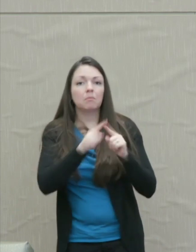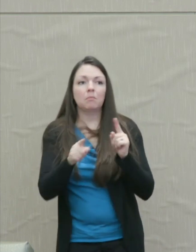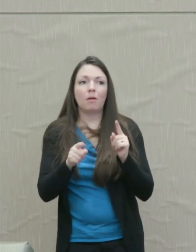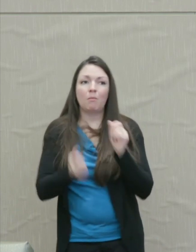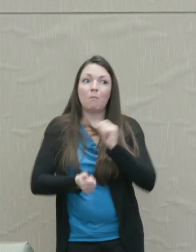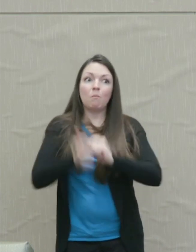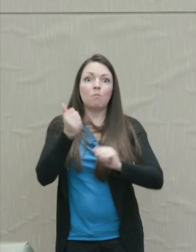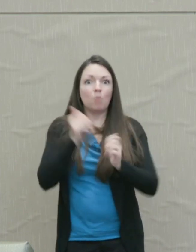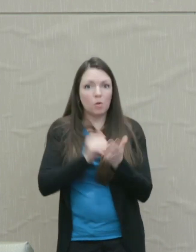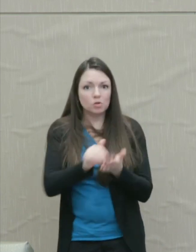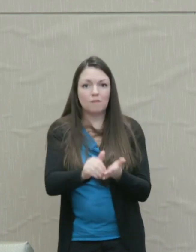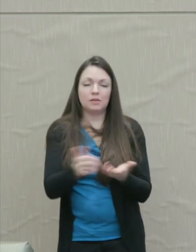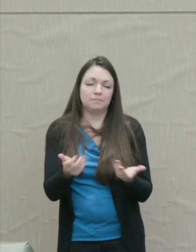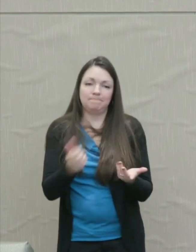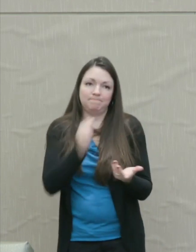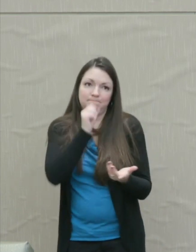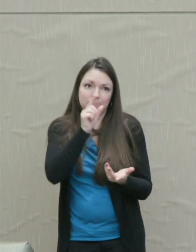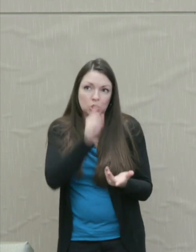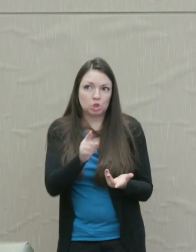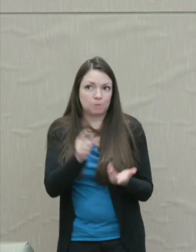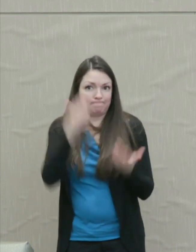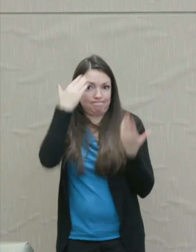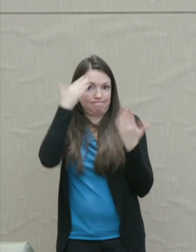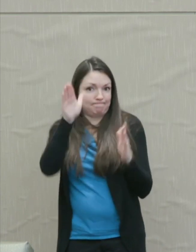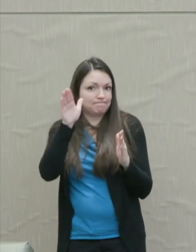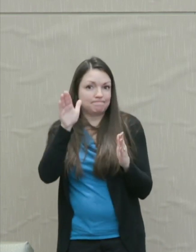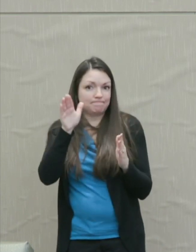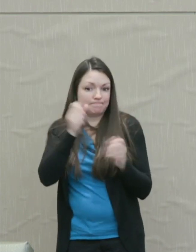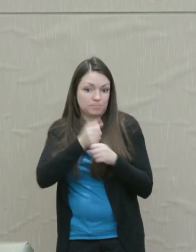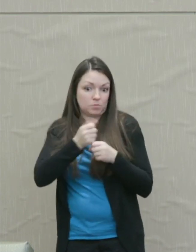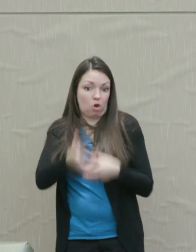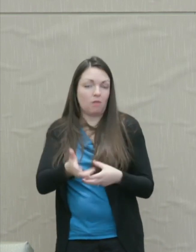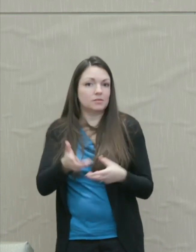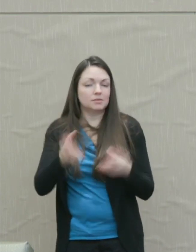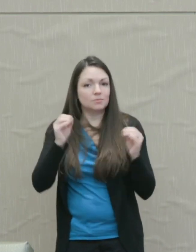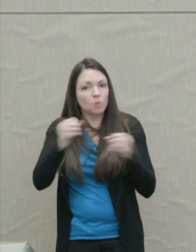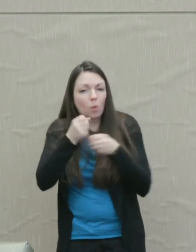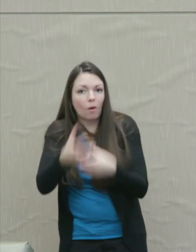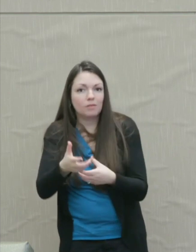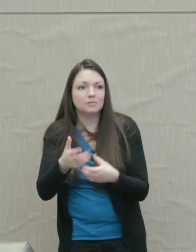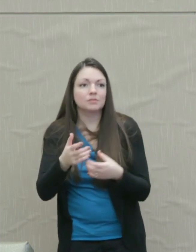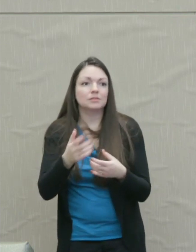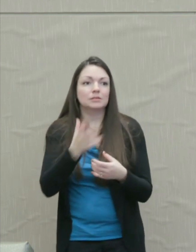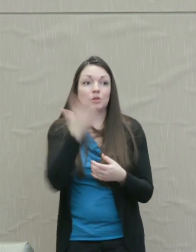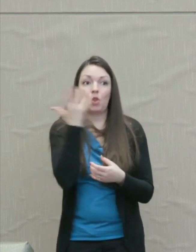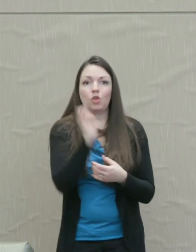We feel bad saying that. It makes the world look messy and ungovernable.